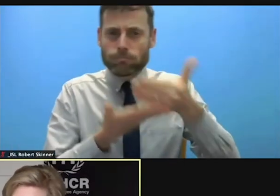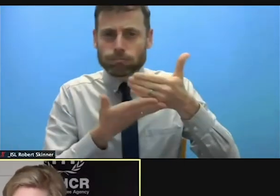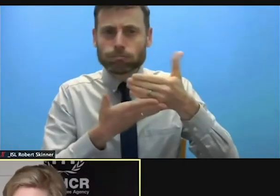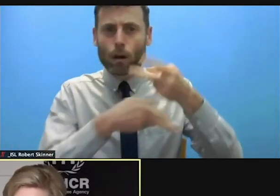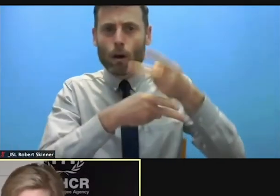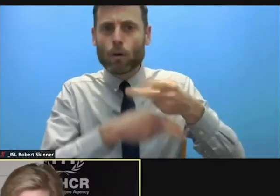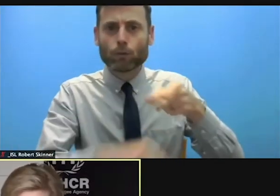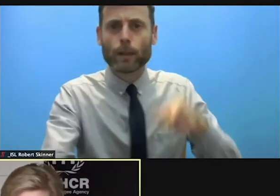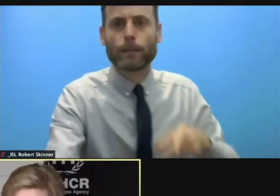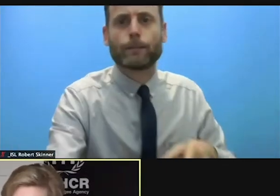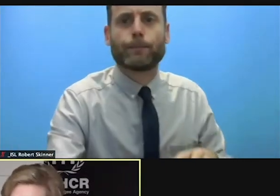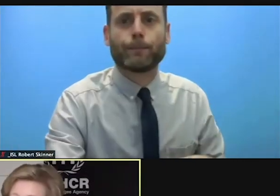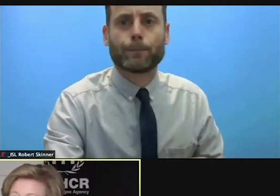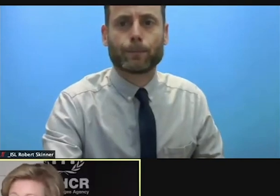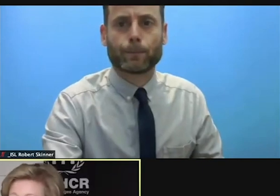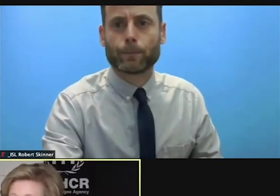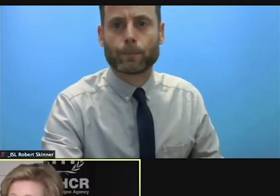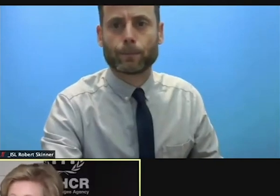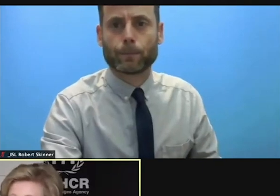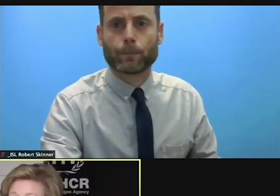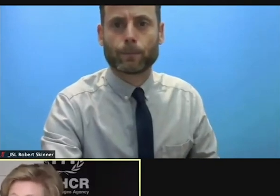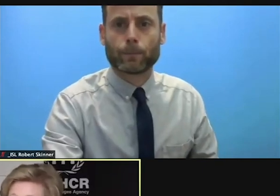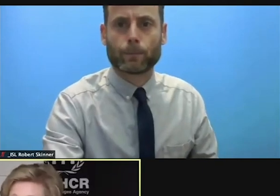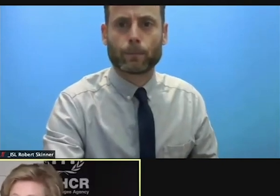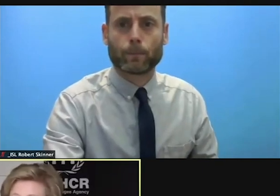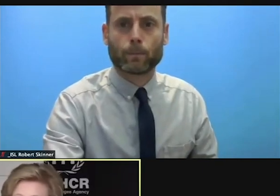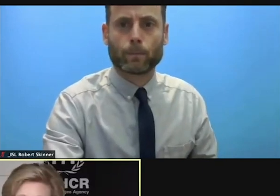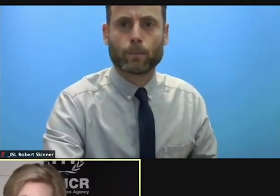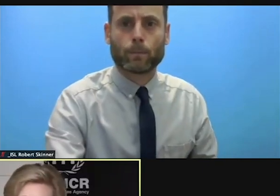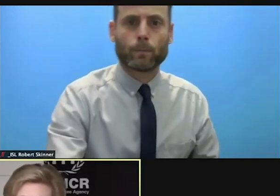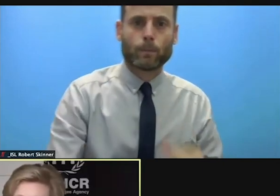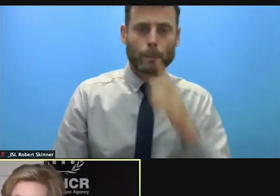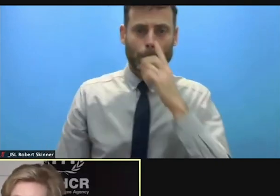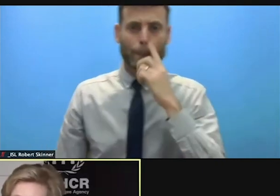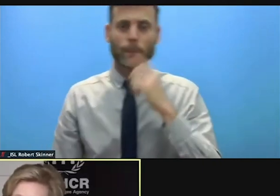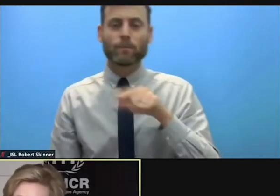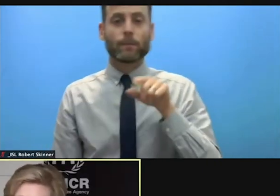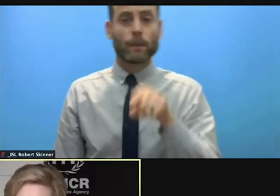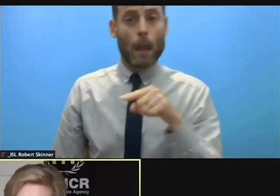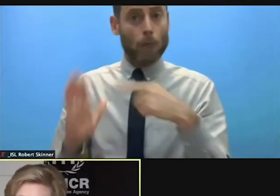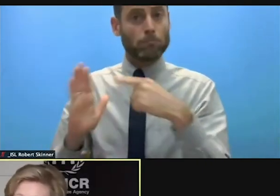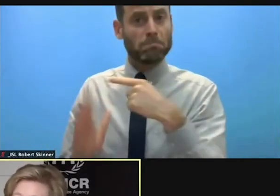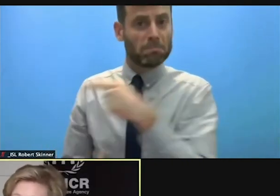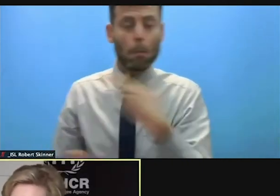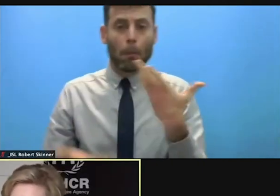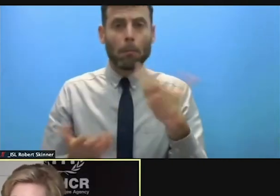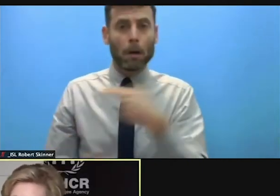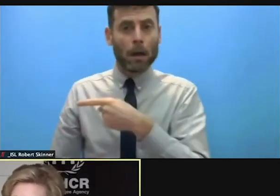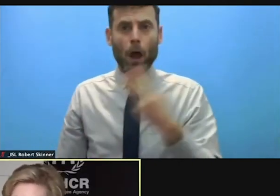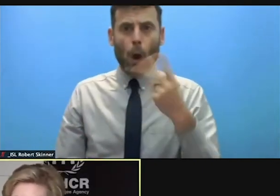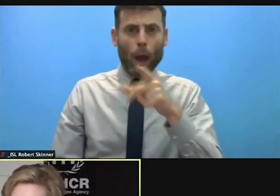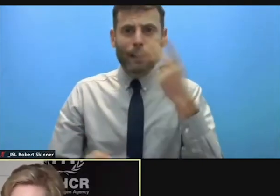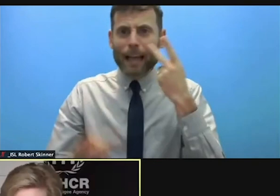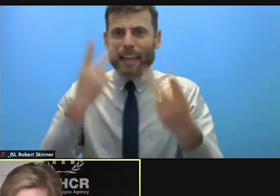Bessler has said just within the last few days we've seen reports of beheadings in Mozambique.